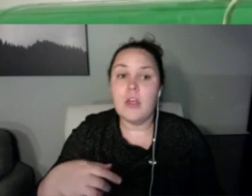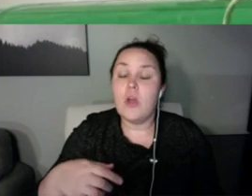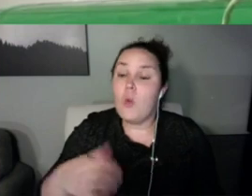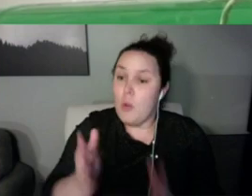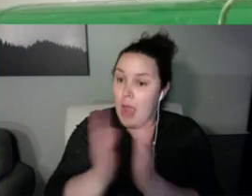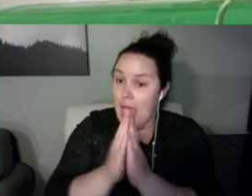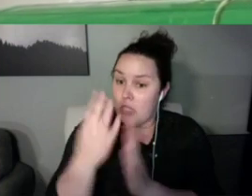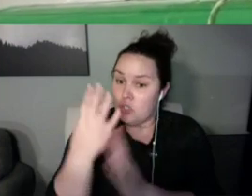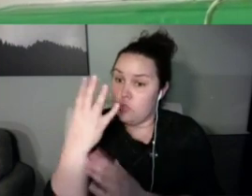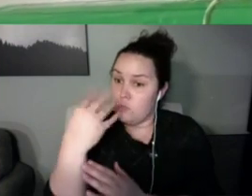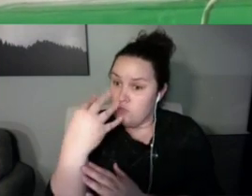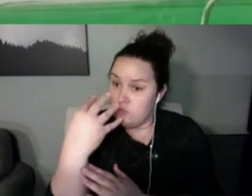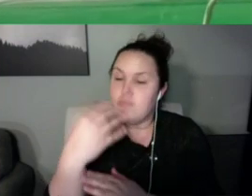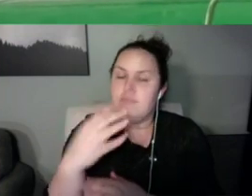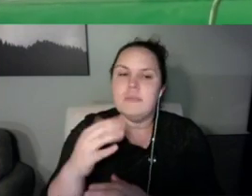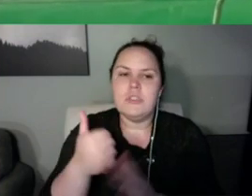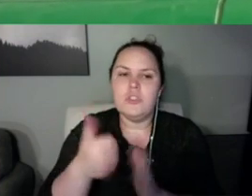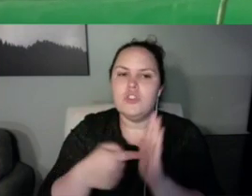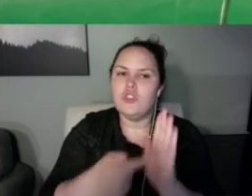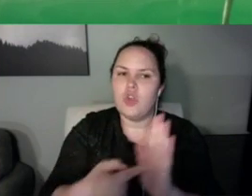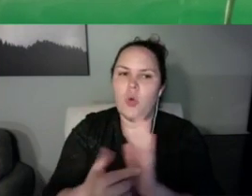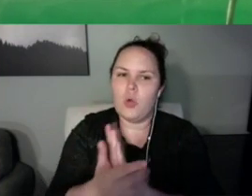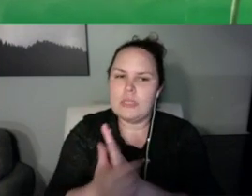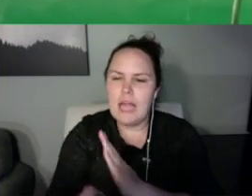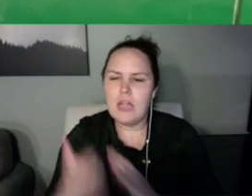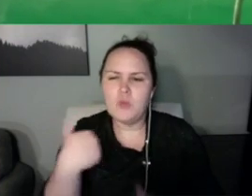And right here I'm sitting on Oliver 770 diesel.